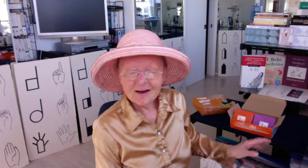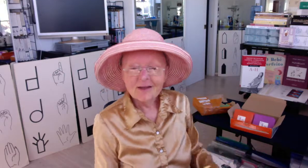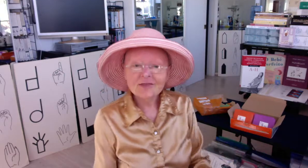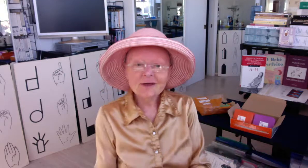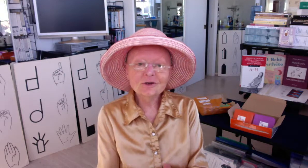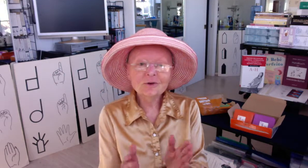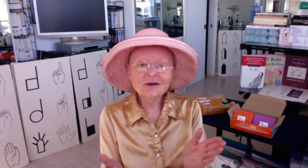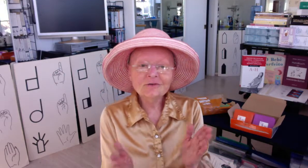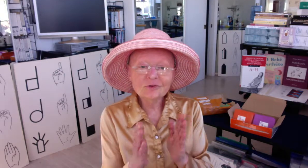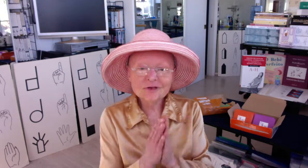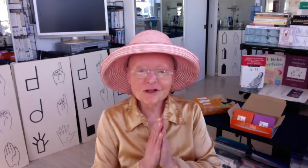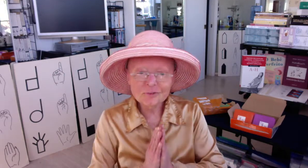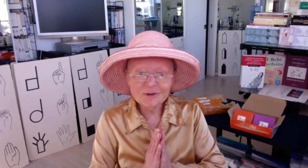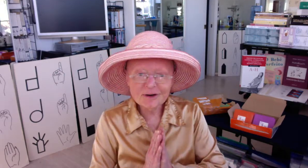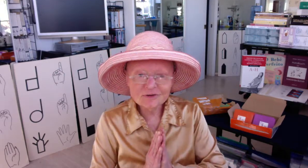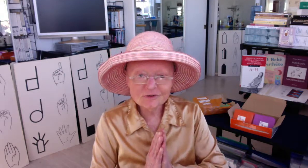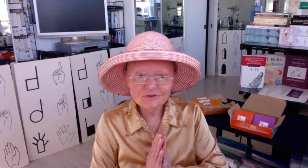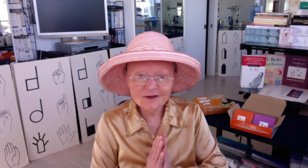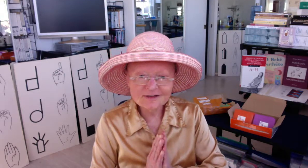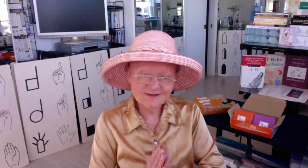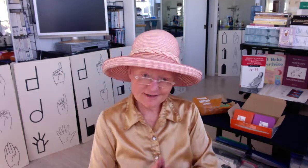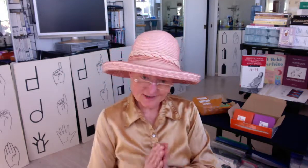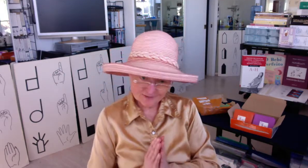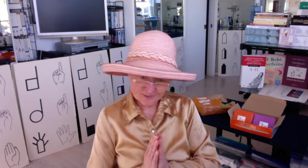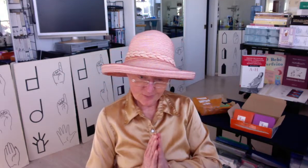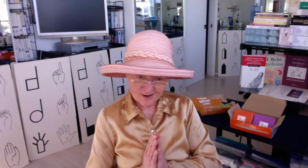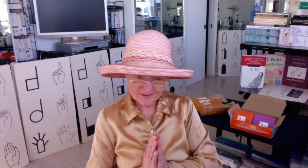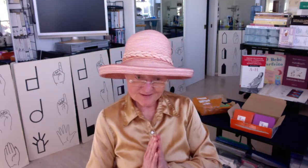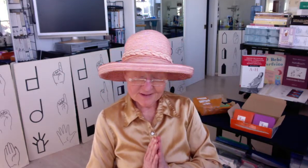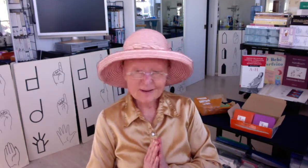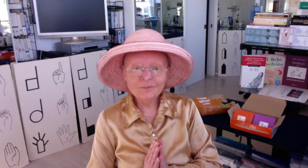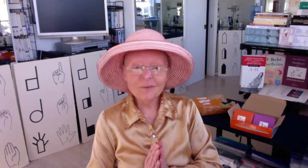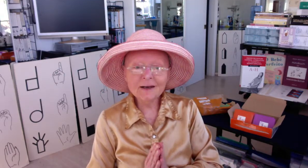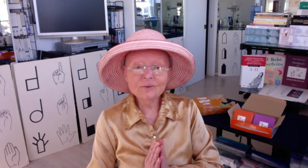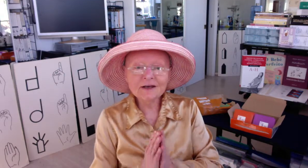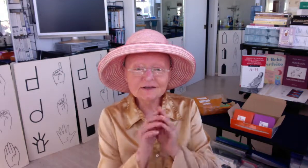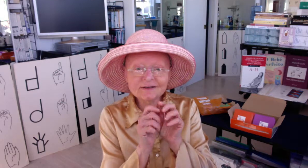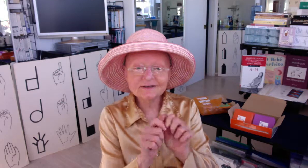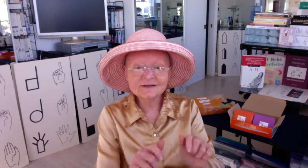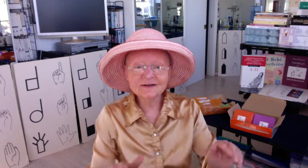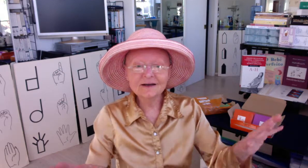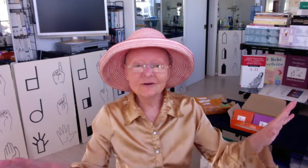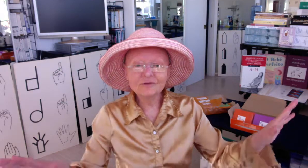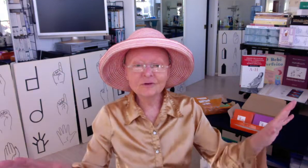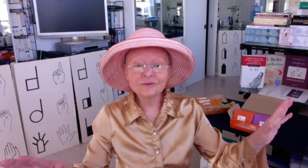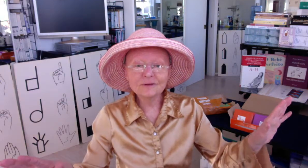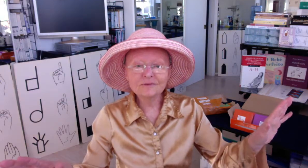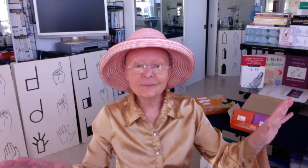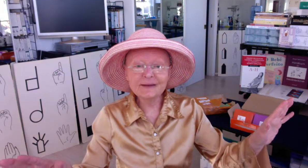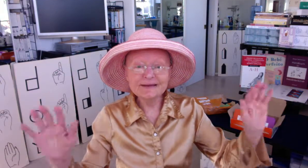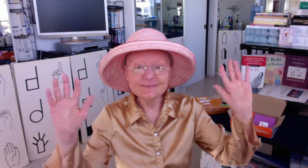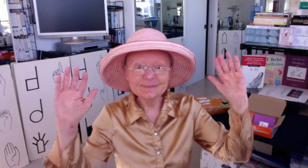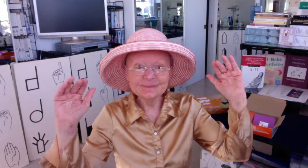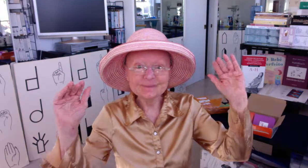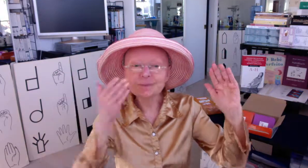Thank you again for telling me about your event and sending me the box. Many blessings from me